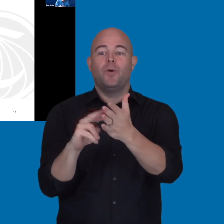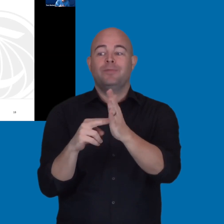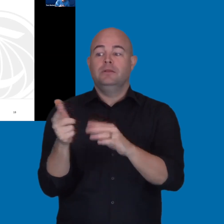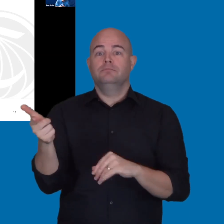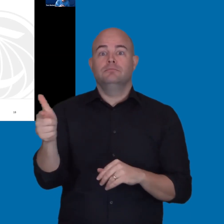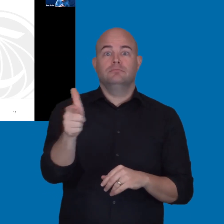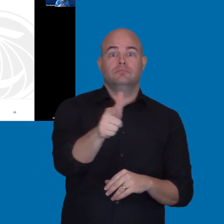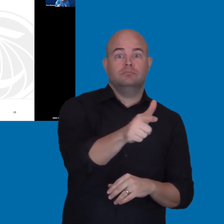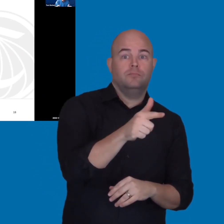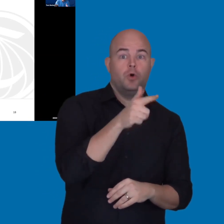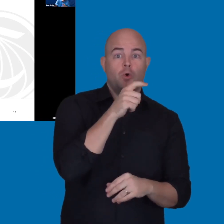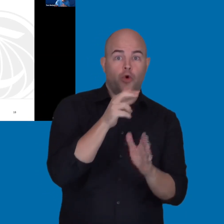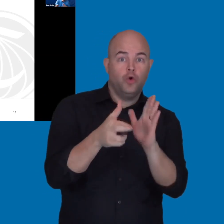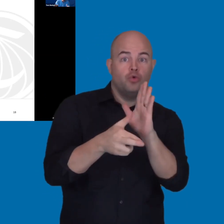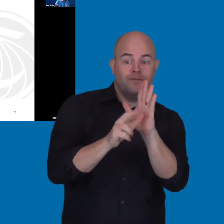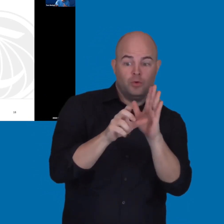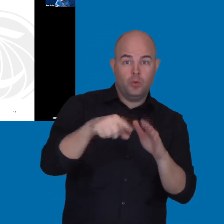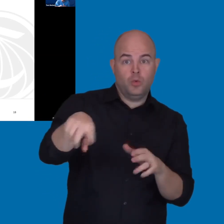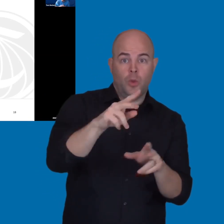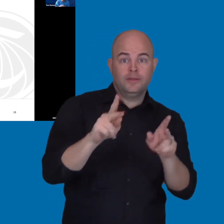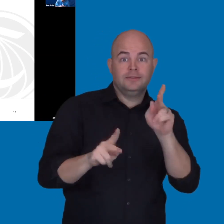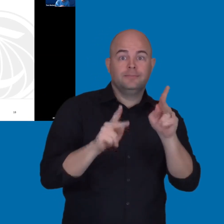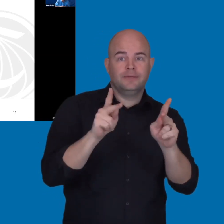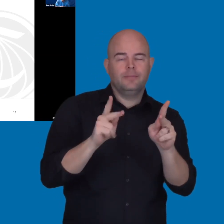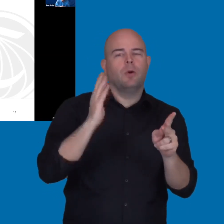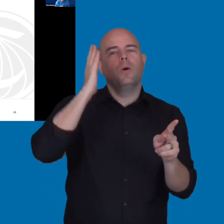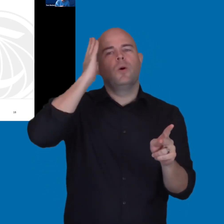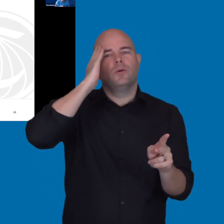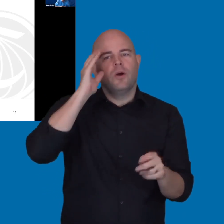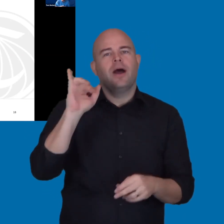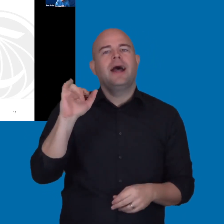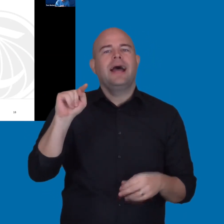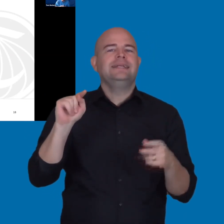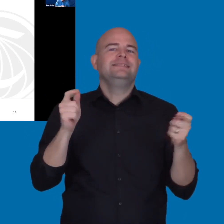it matches the IT governance and what the rules are currently.